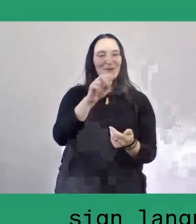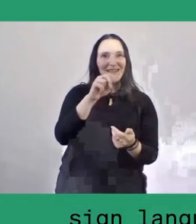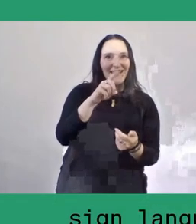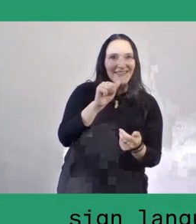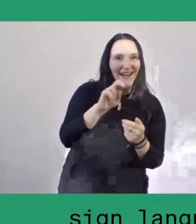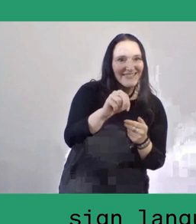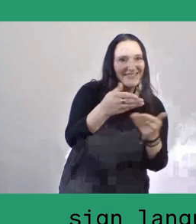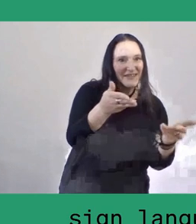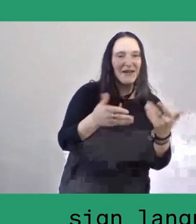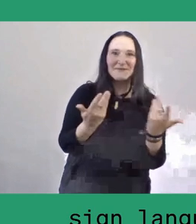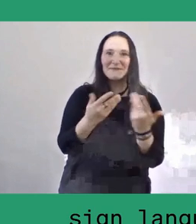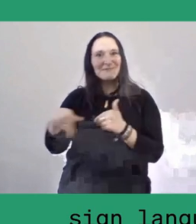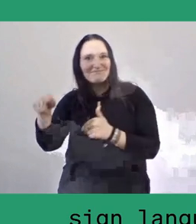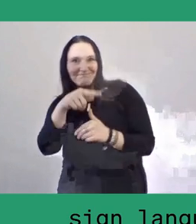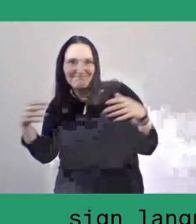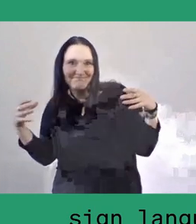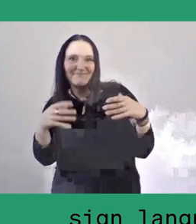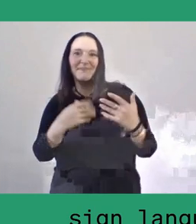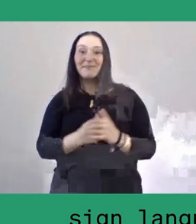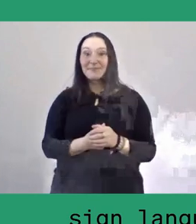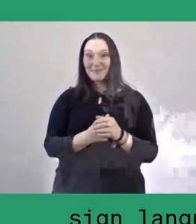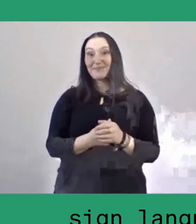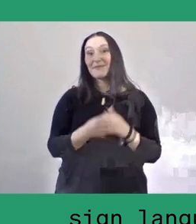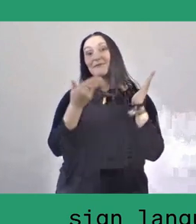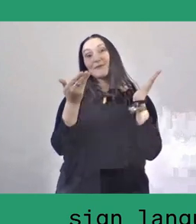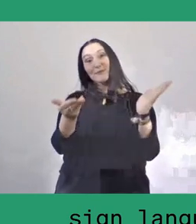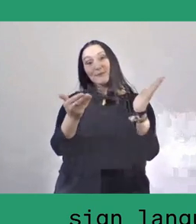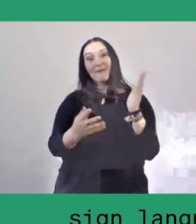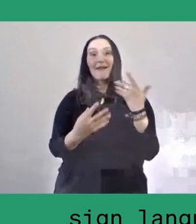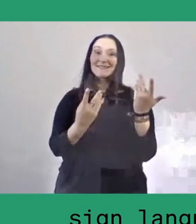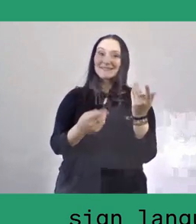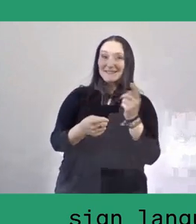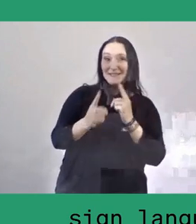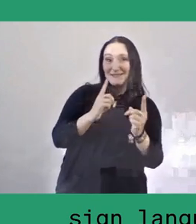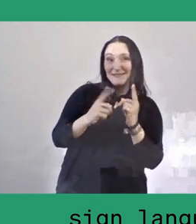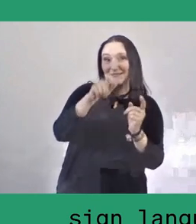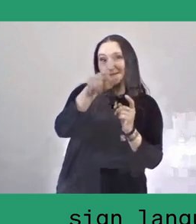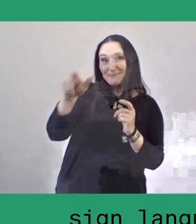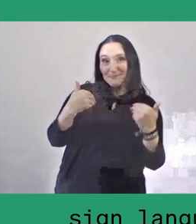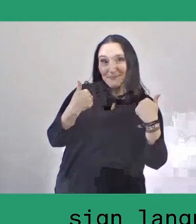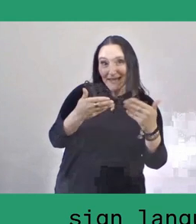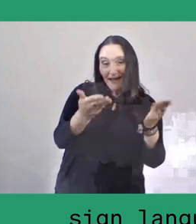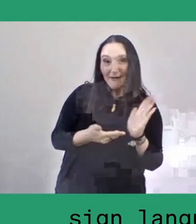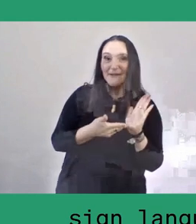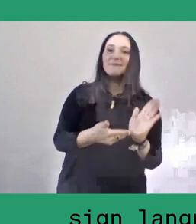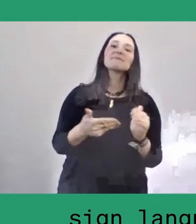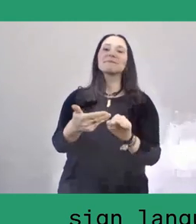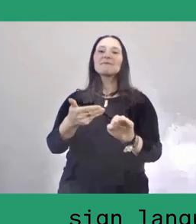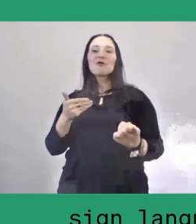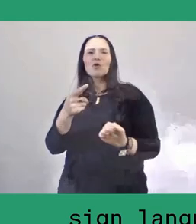Now before I introduce our wonderful speakers, I'm going to just tell you briefly about what is meant by the Local Anchor,